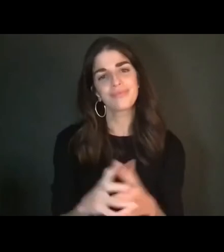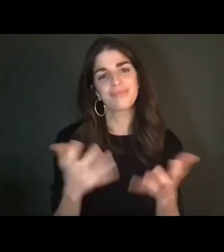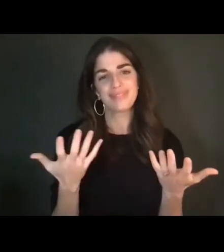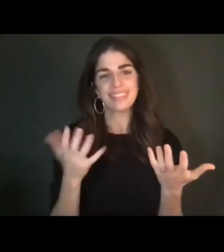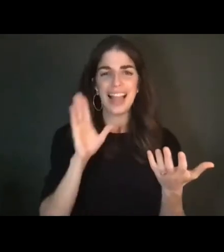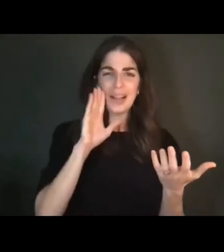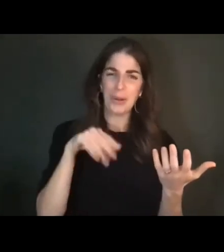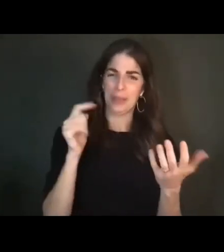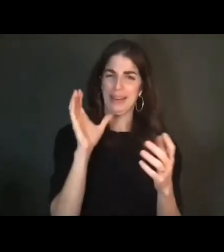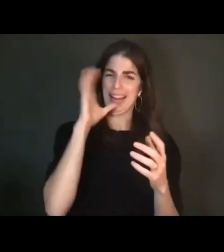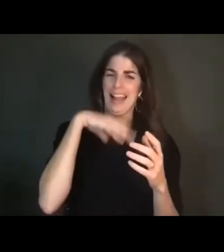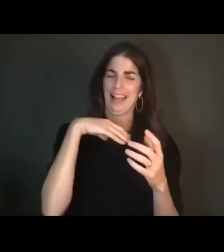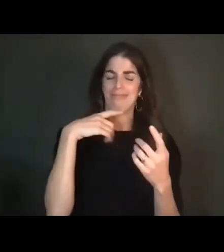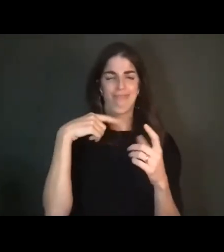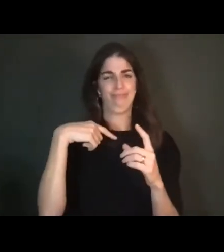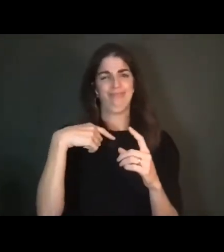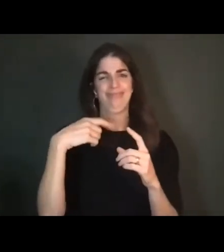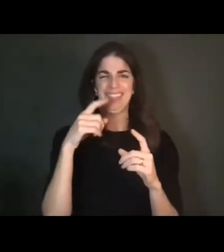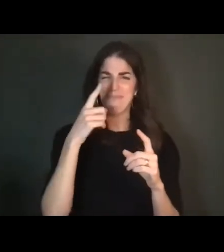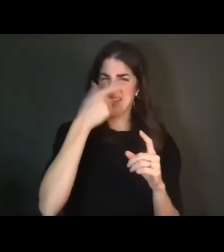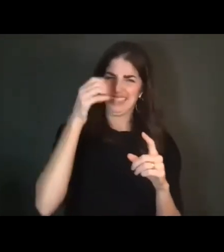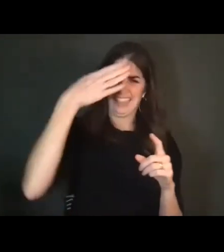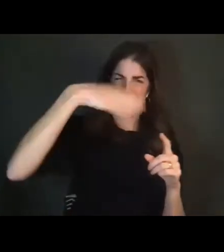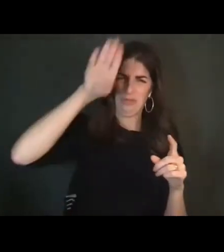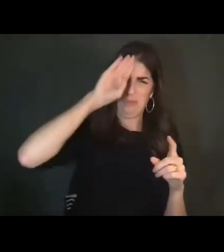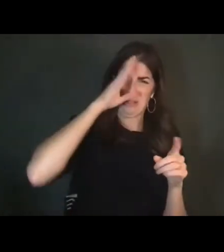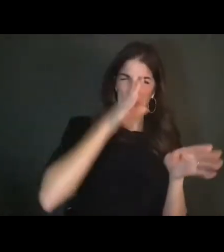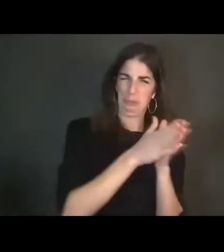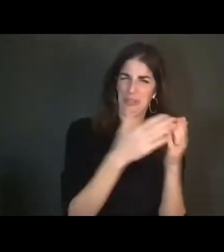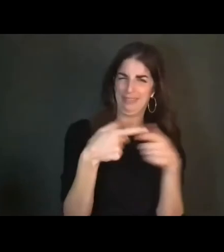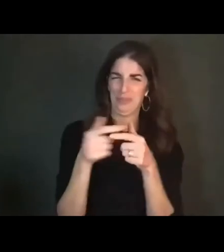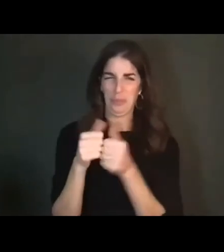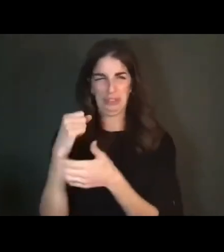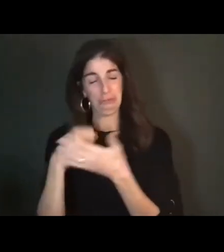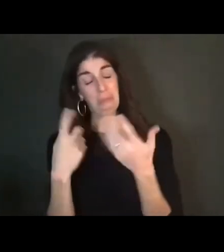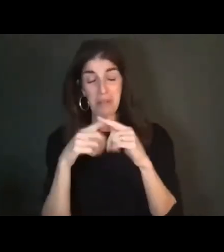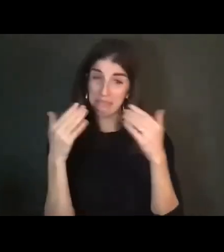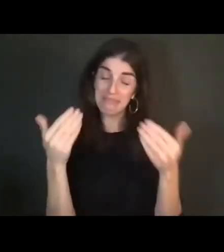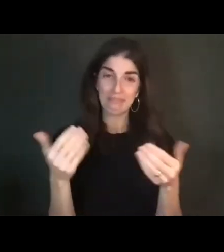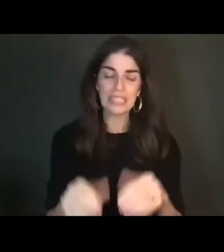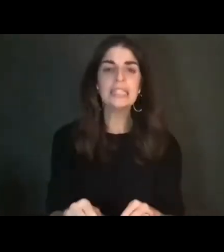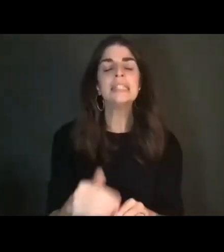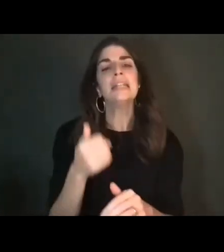for an anthropology book. So the script is composed of six scenes, each of which is a